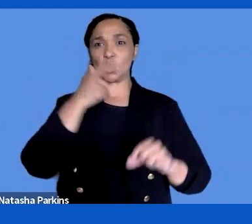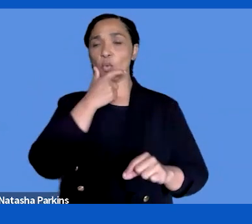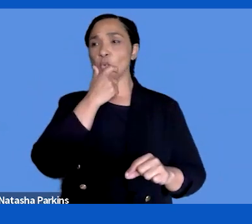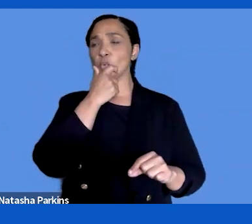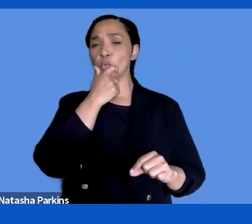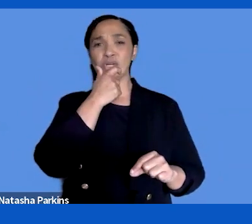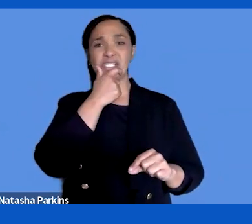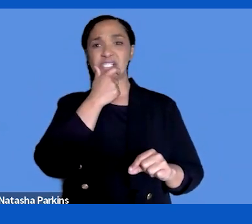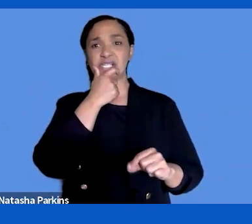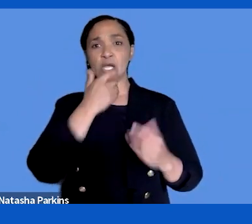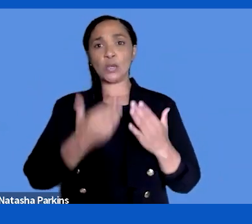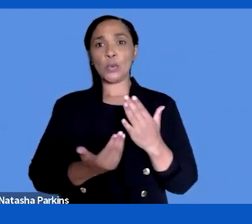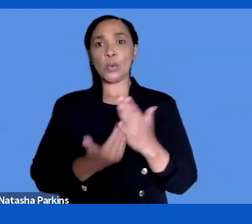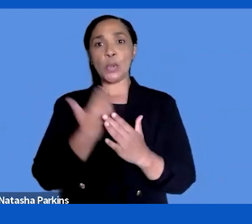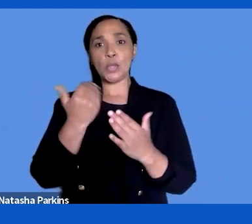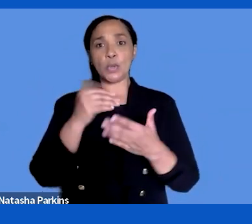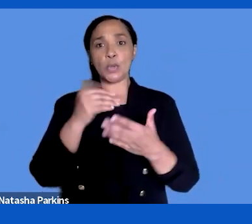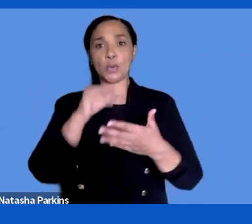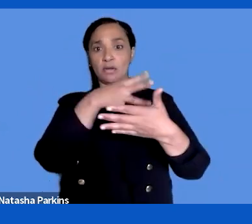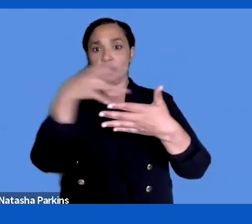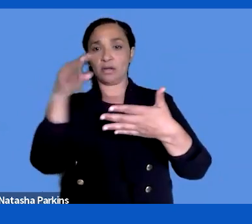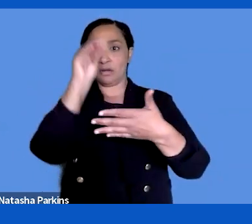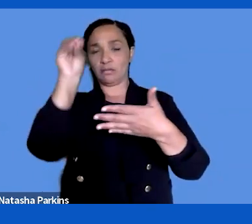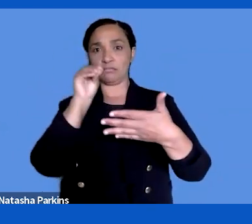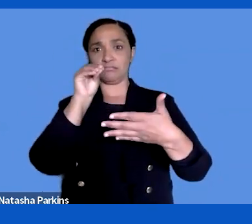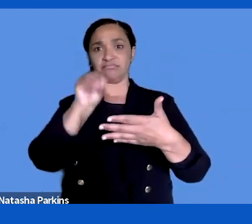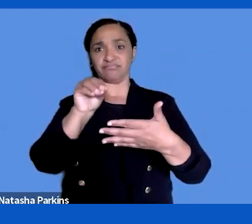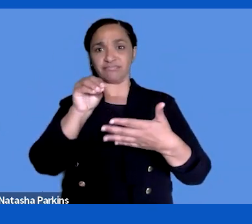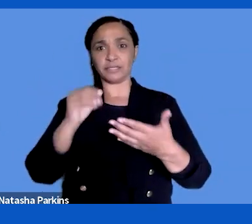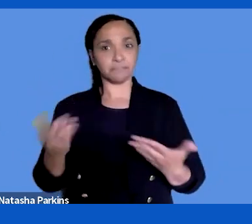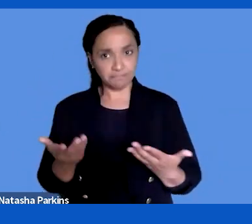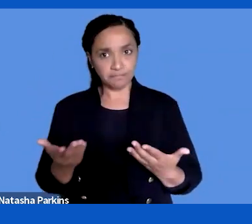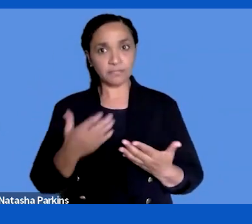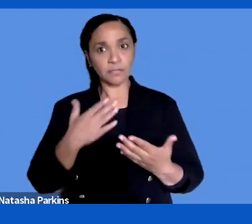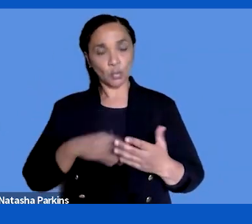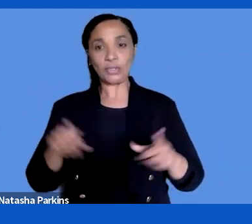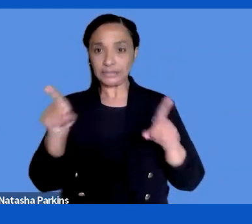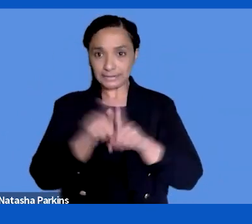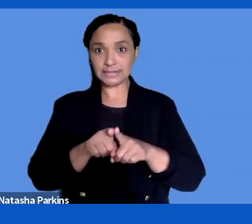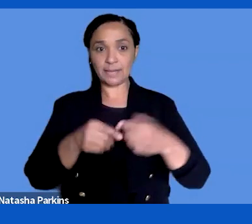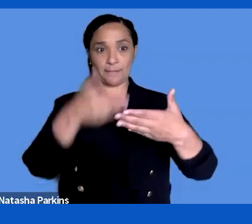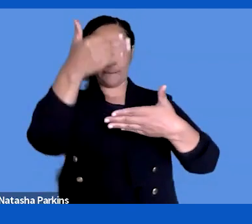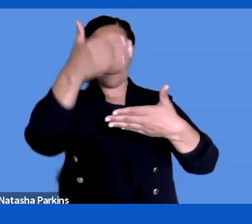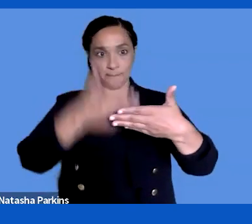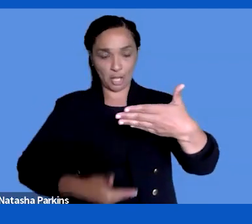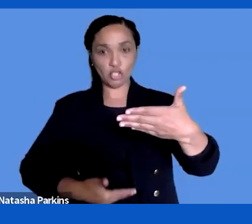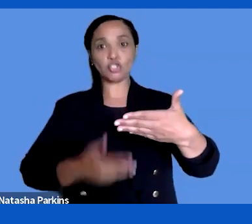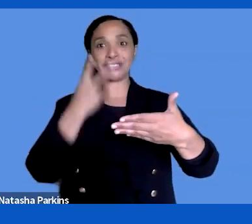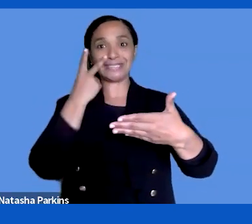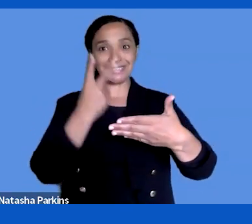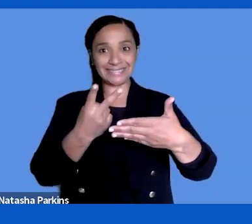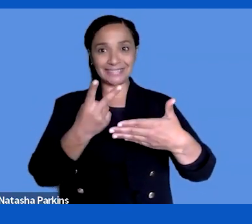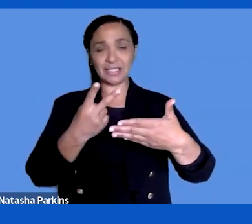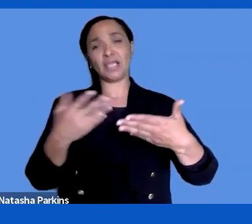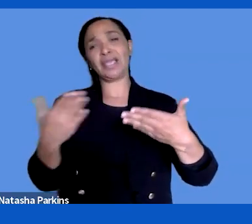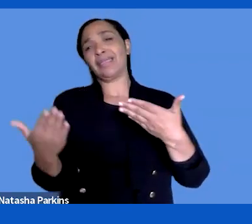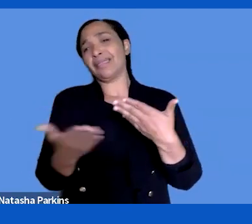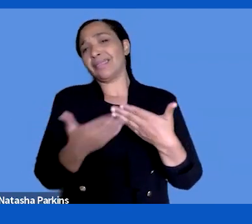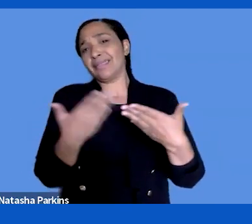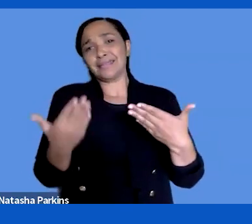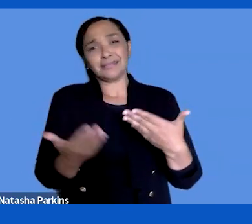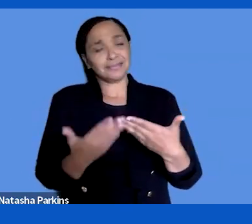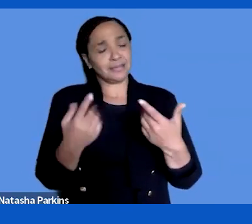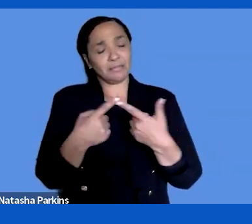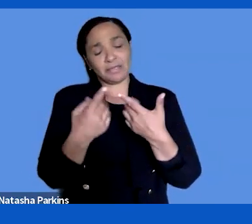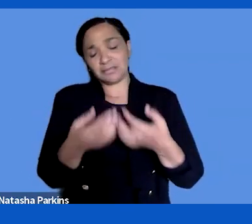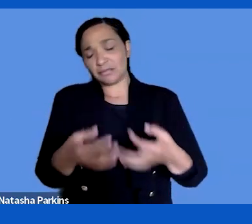present a menu. You want to have the menu on the same place. It is so, so important. And also if